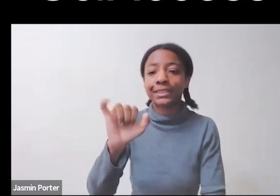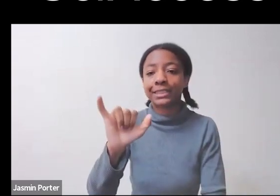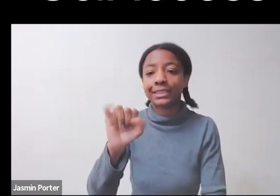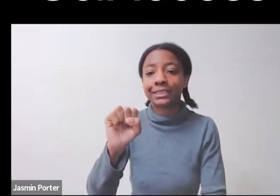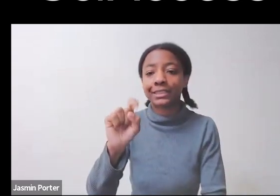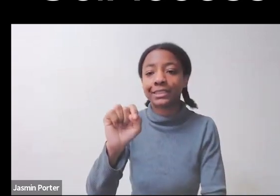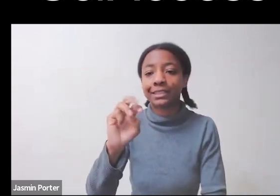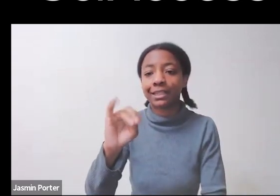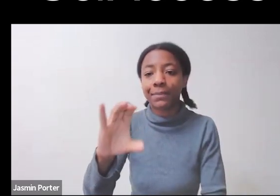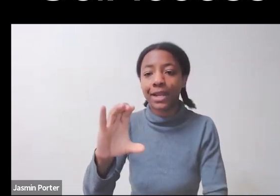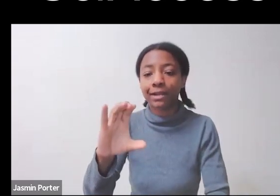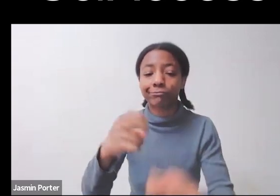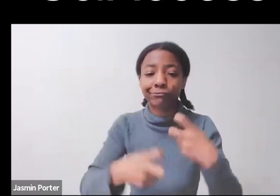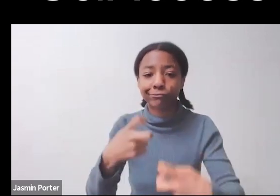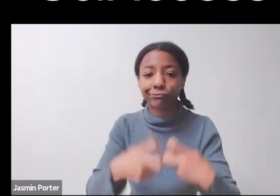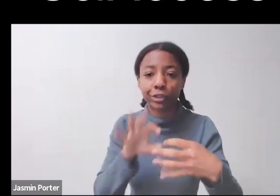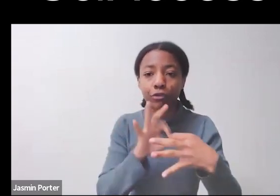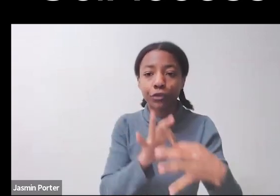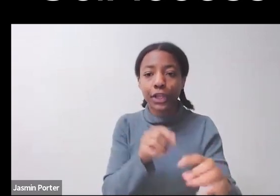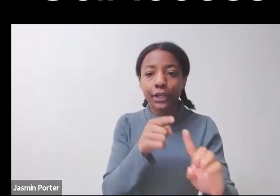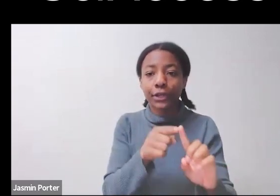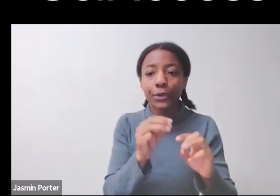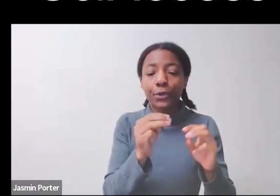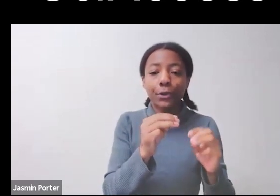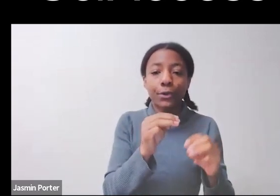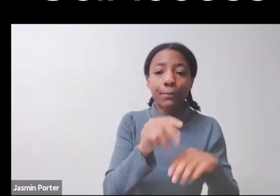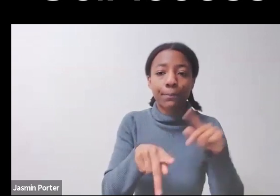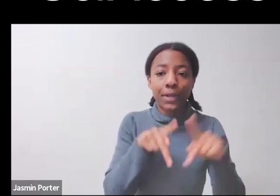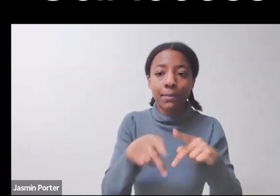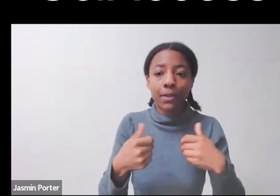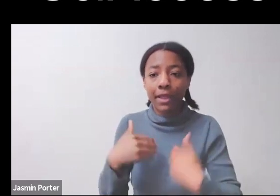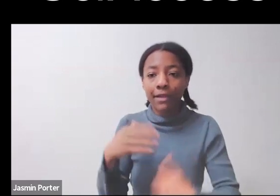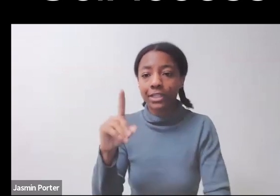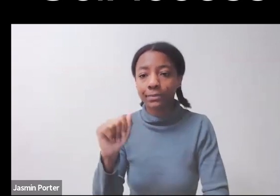Our friend Roy Payan and his colleague Portia Mason